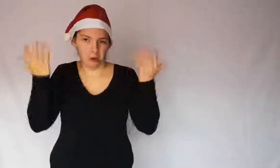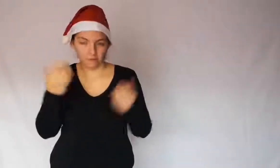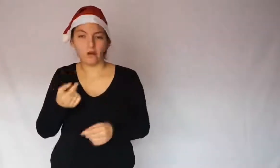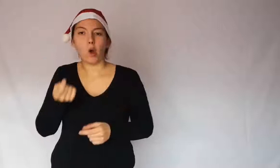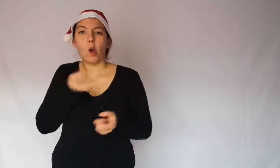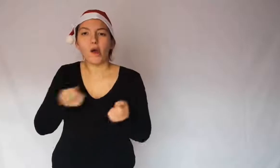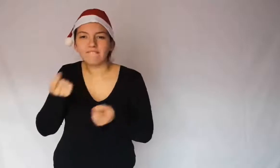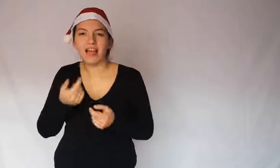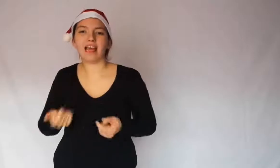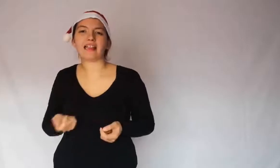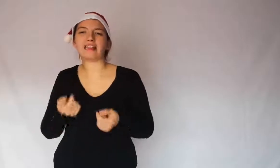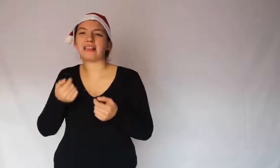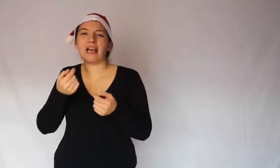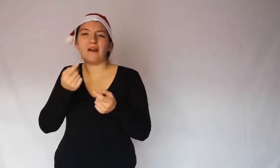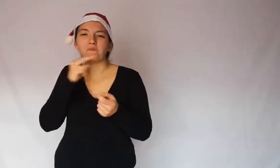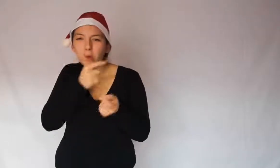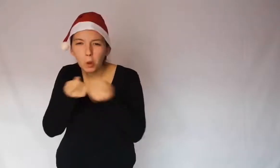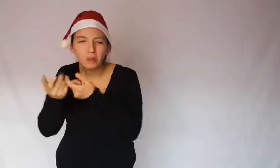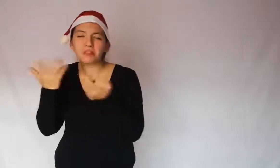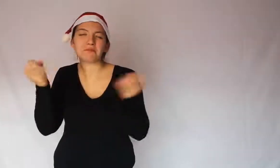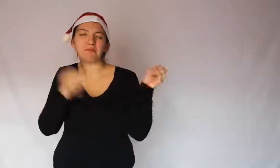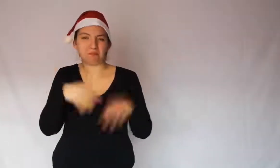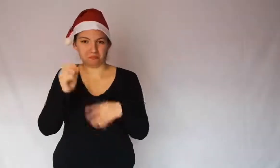also using raisins and candied fruit.